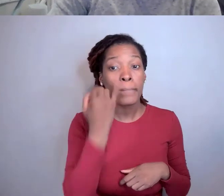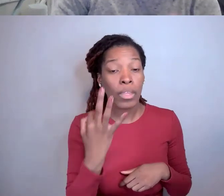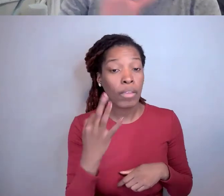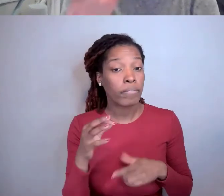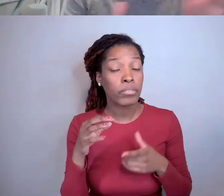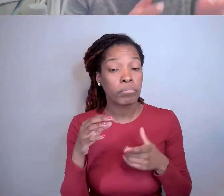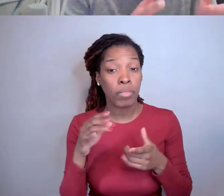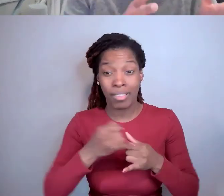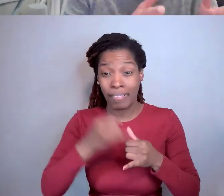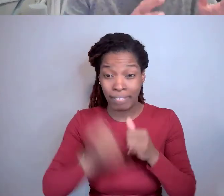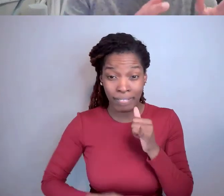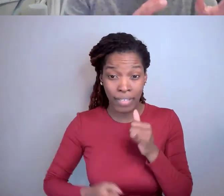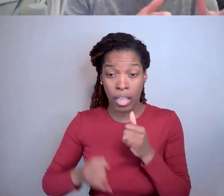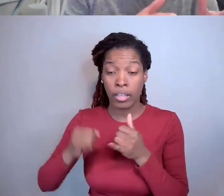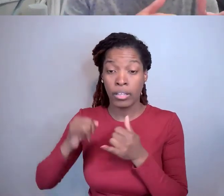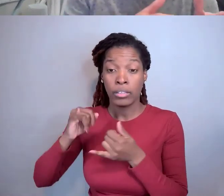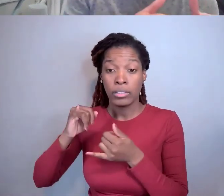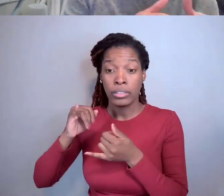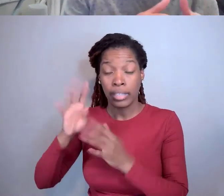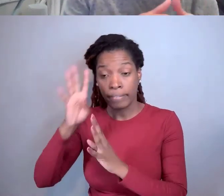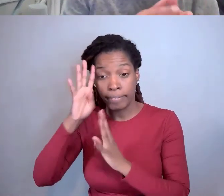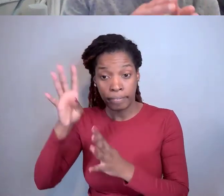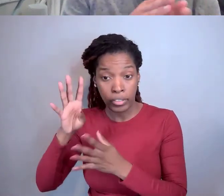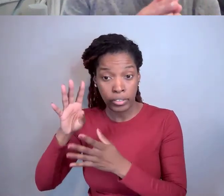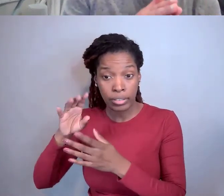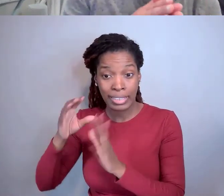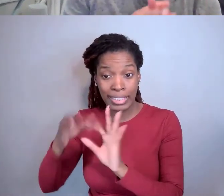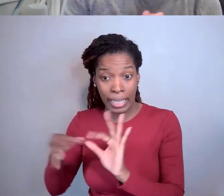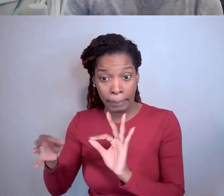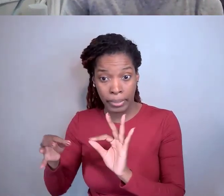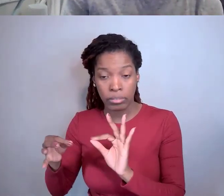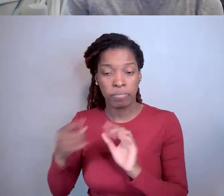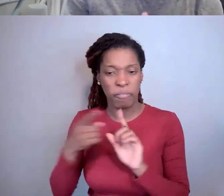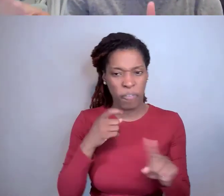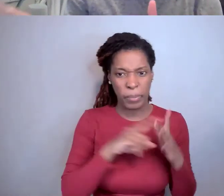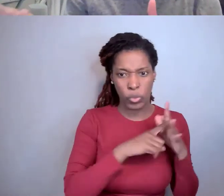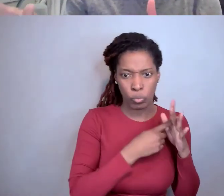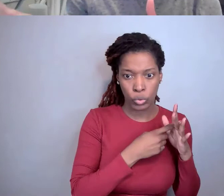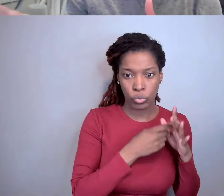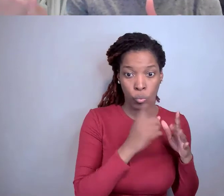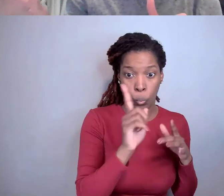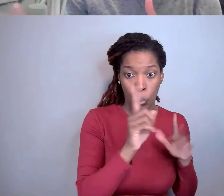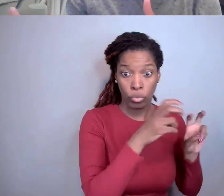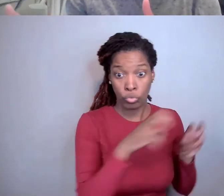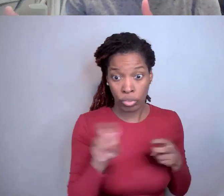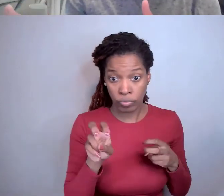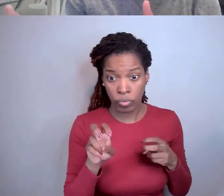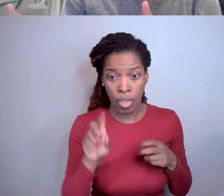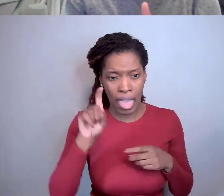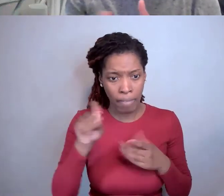from the original institution when a grant is transferred, is the need to be reflected again when the final invention statement